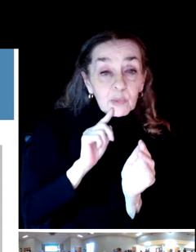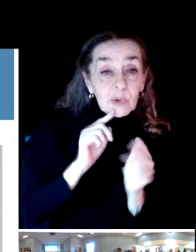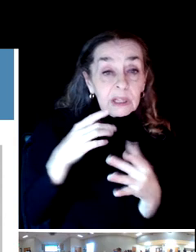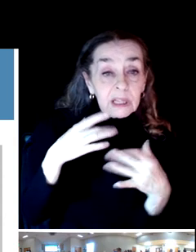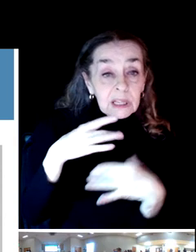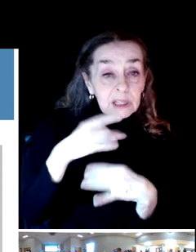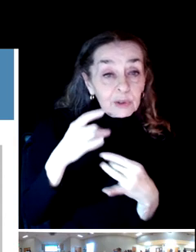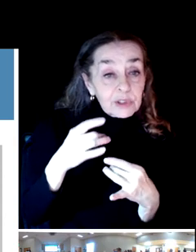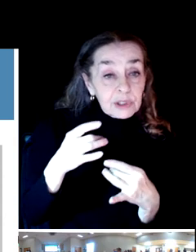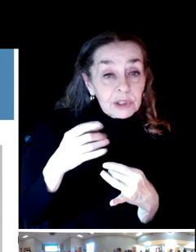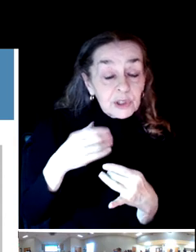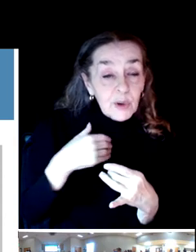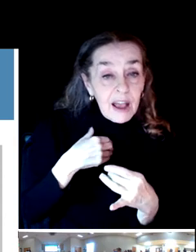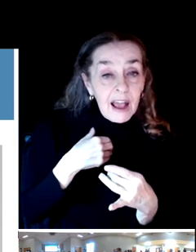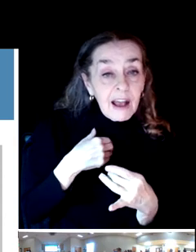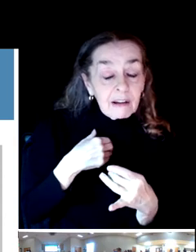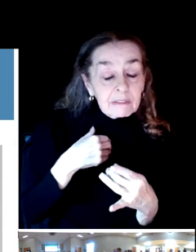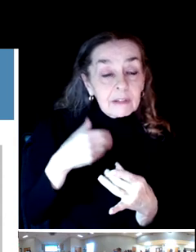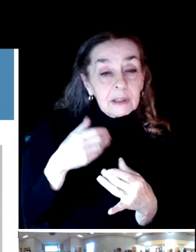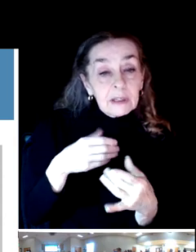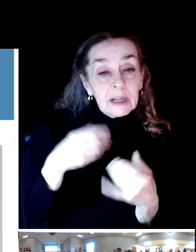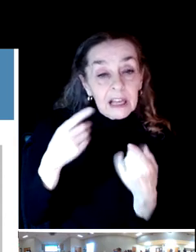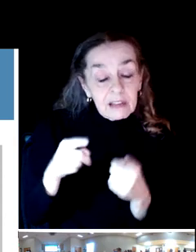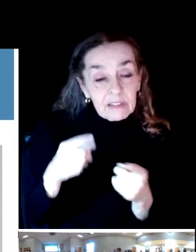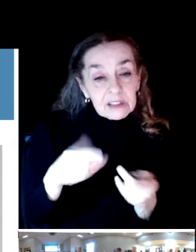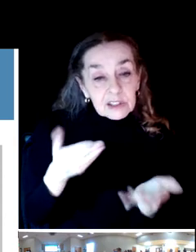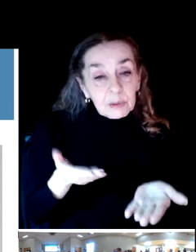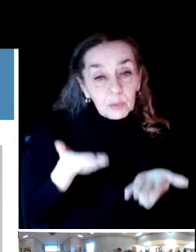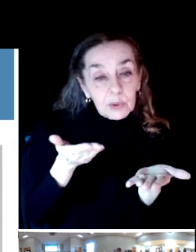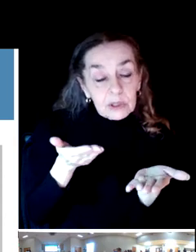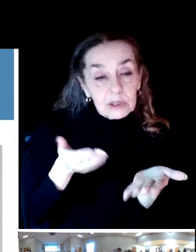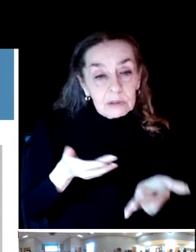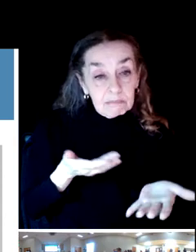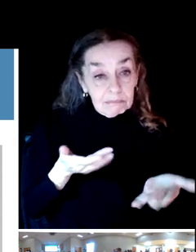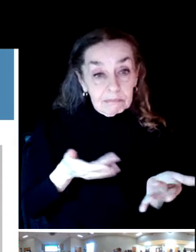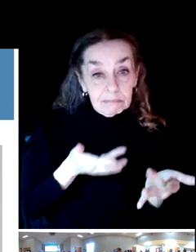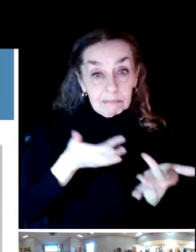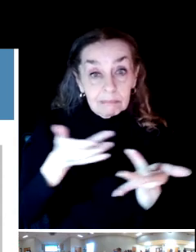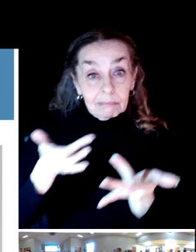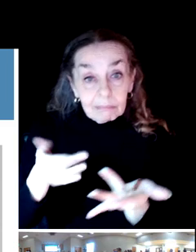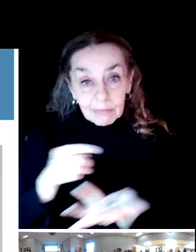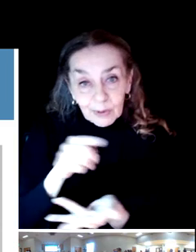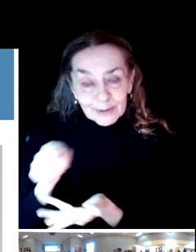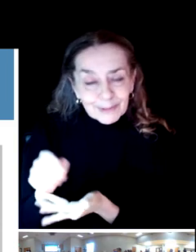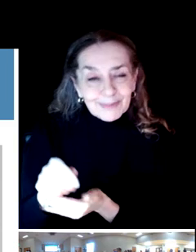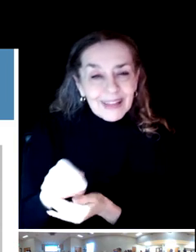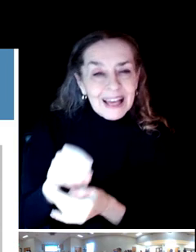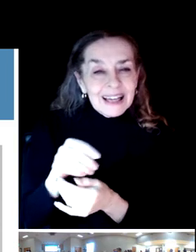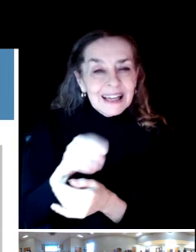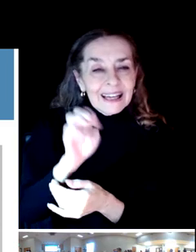would appeal to those folks. Enrichment classes, more of them.